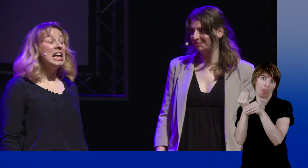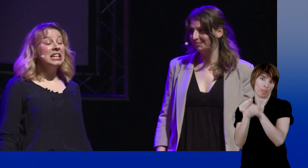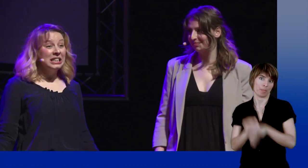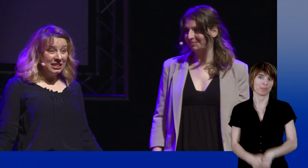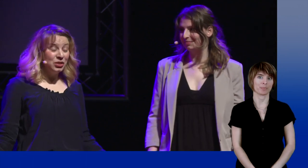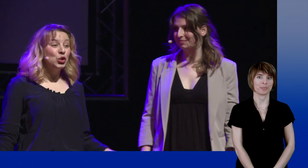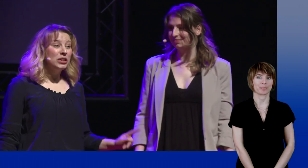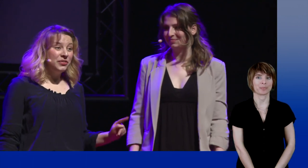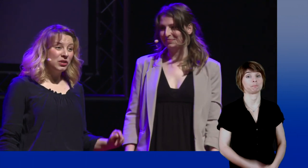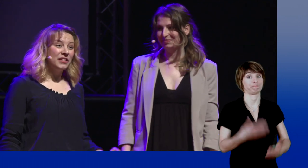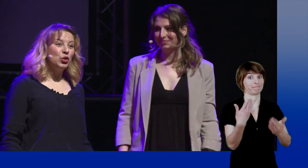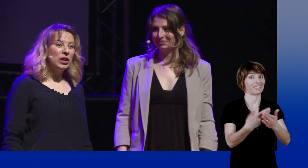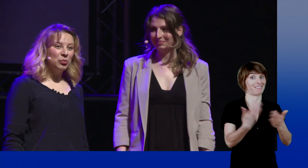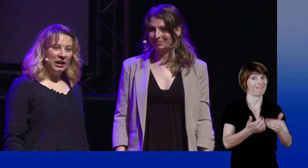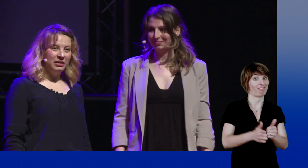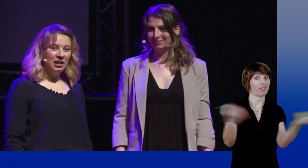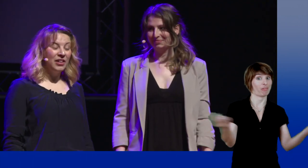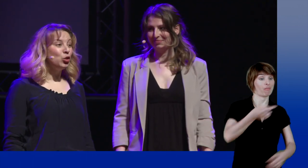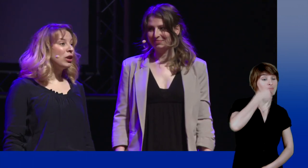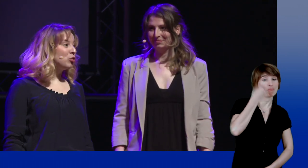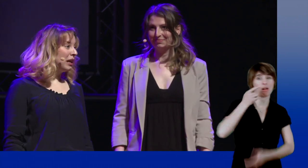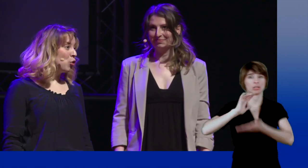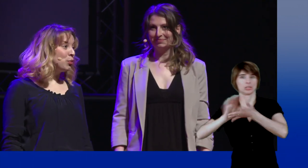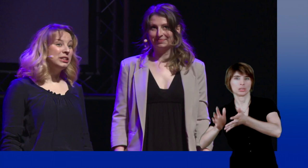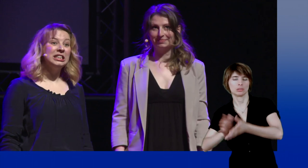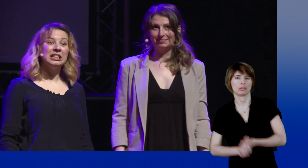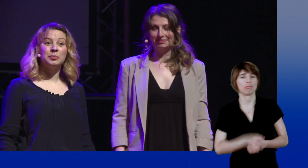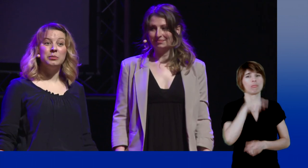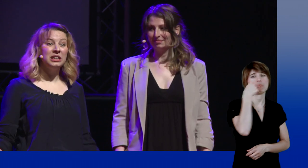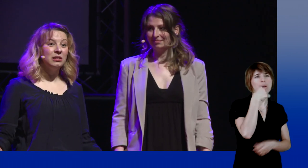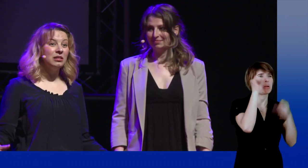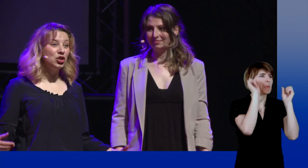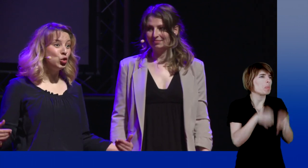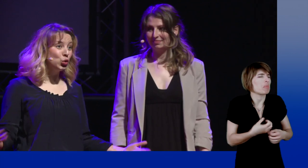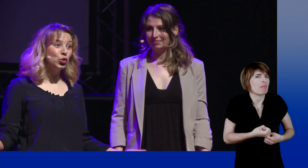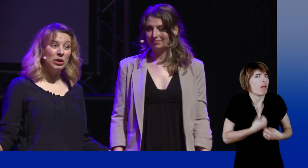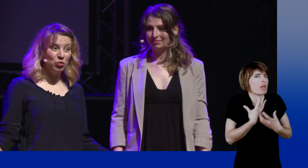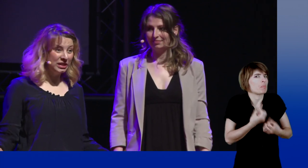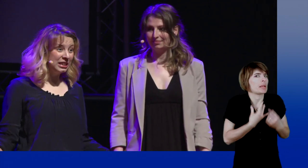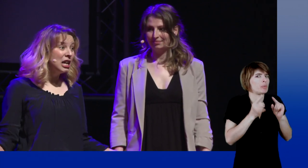It makes a big difference with spoken language. With spoken language, one can talk about objects without showing them,